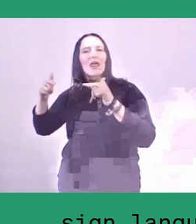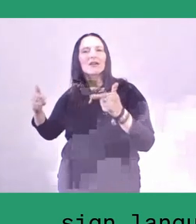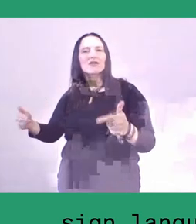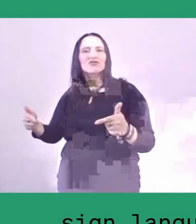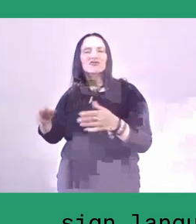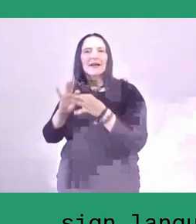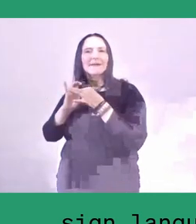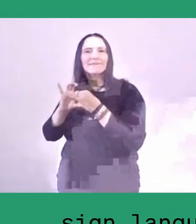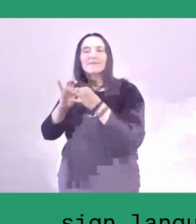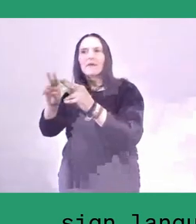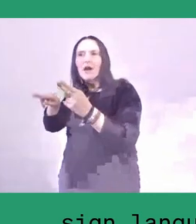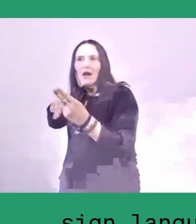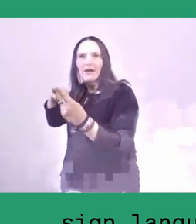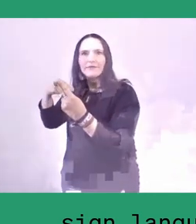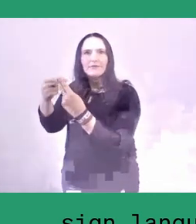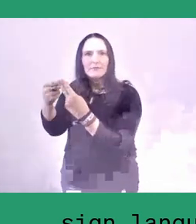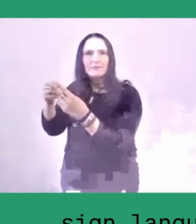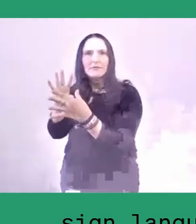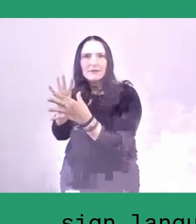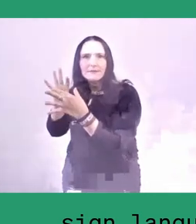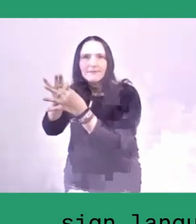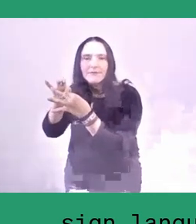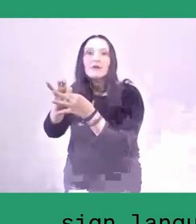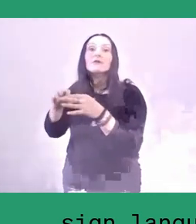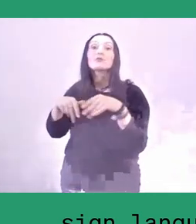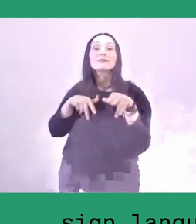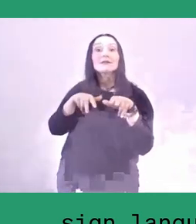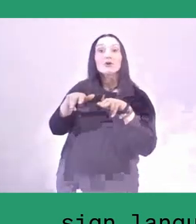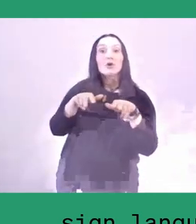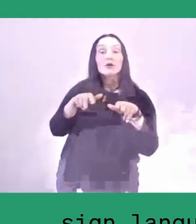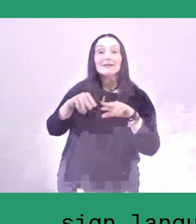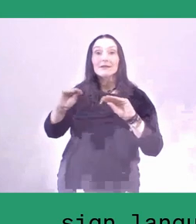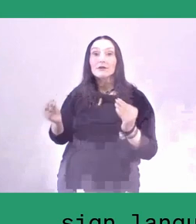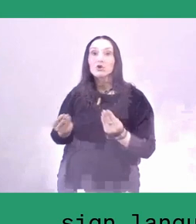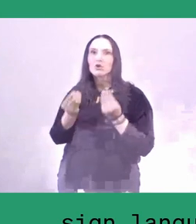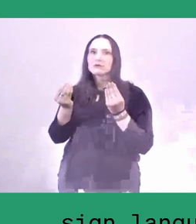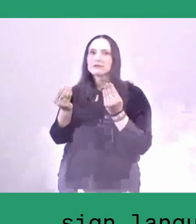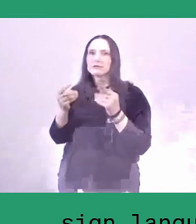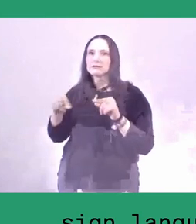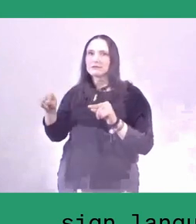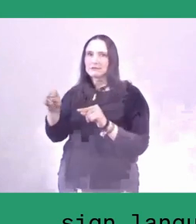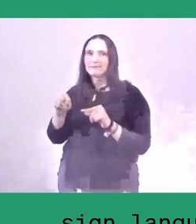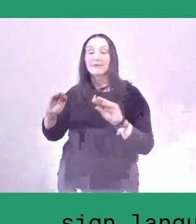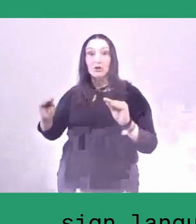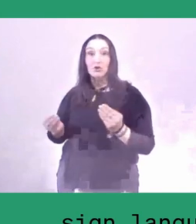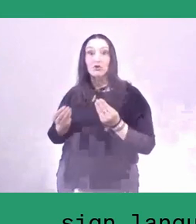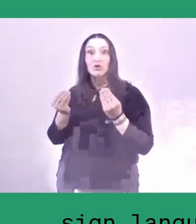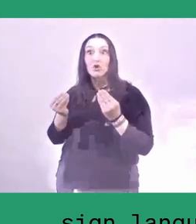With hyper-organisation of the youth... The youth are not interested any more in living in the village